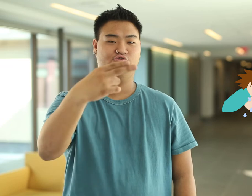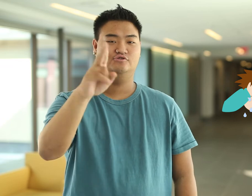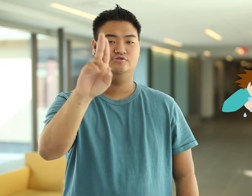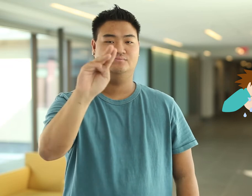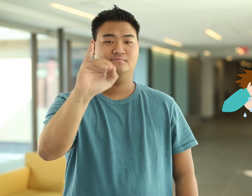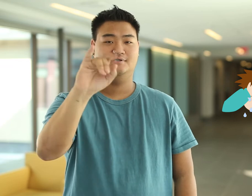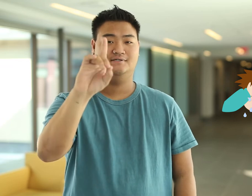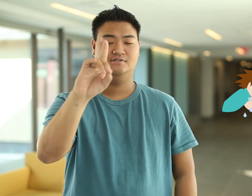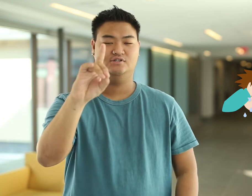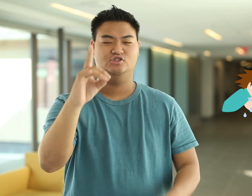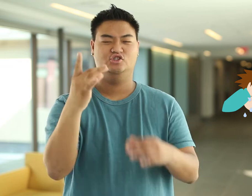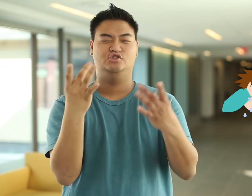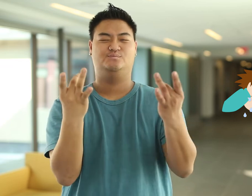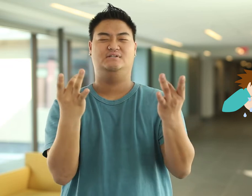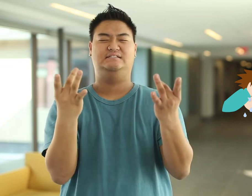Humid